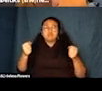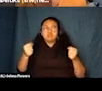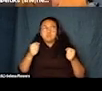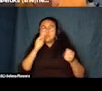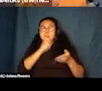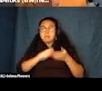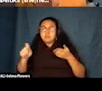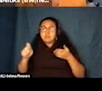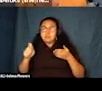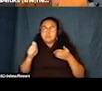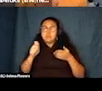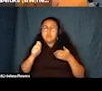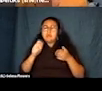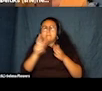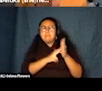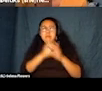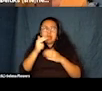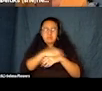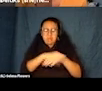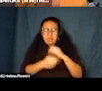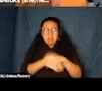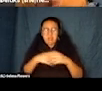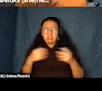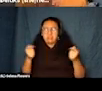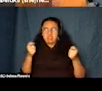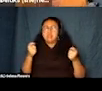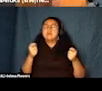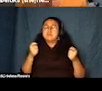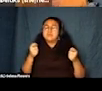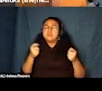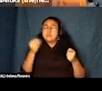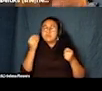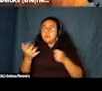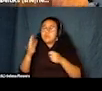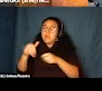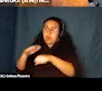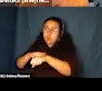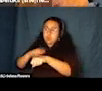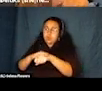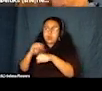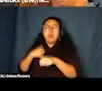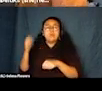And this comes with the caveat of like the fact that I used to be just an academic who loved the concept of